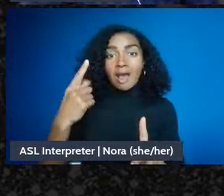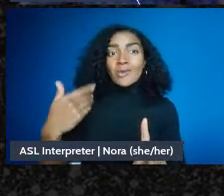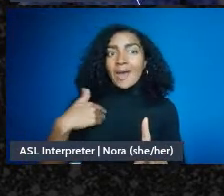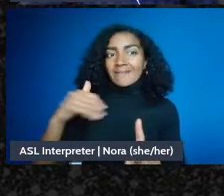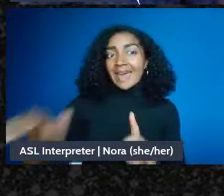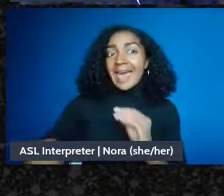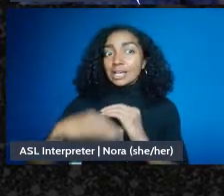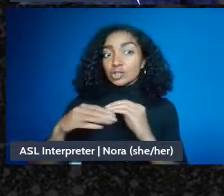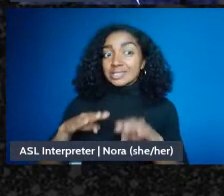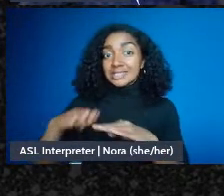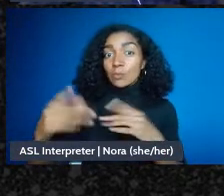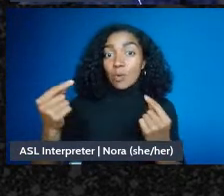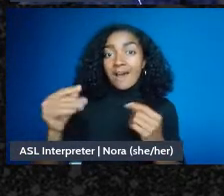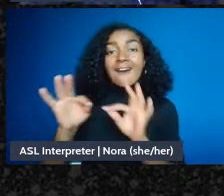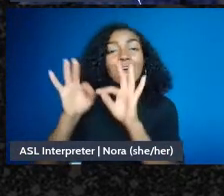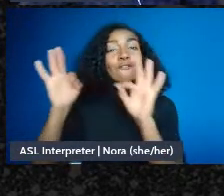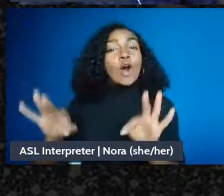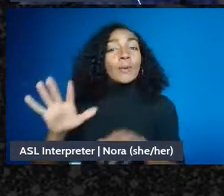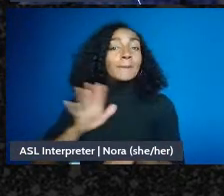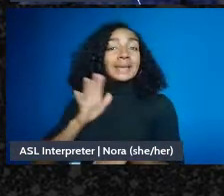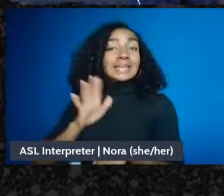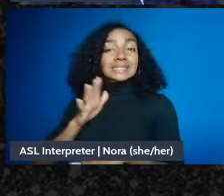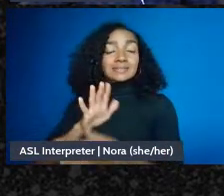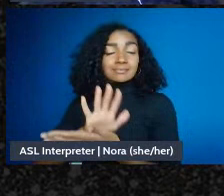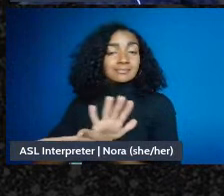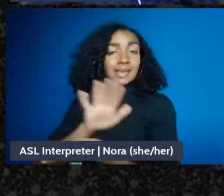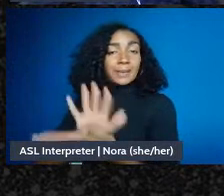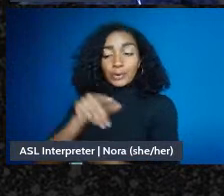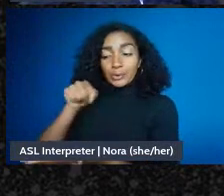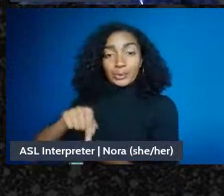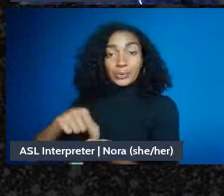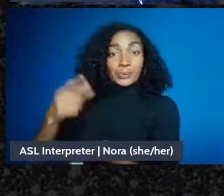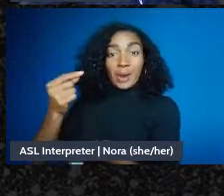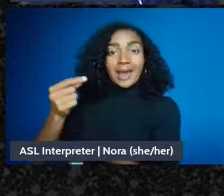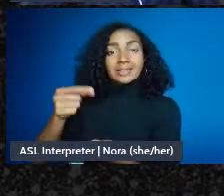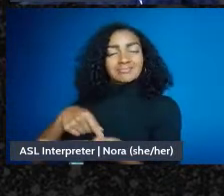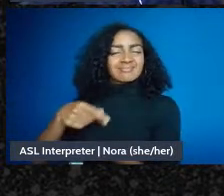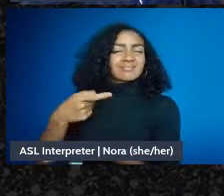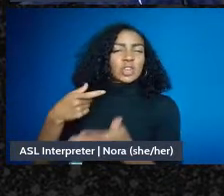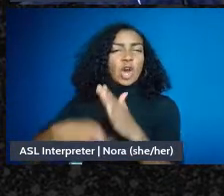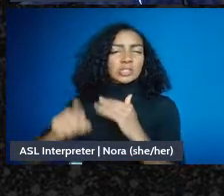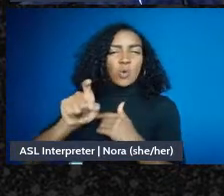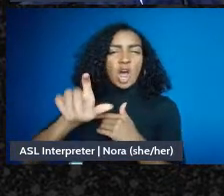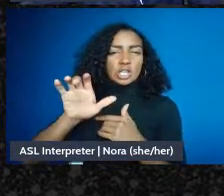plus around 100 bucks to your state, it can vary, sometimes it's more than 100 bucks in a few cases